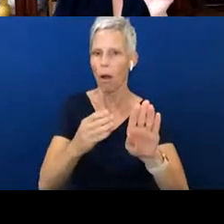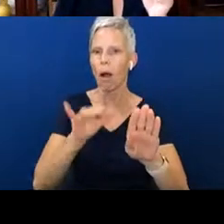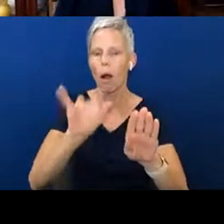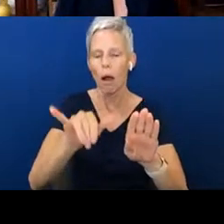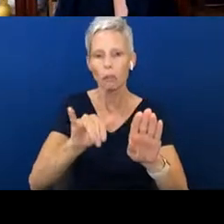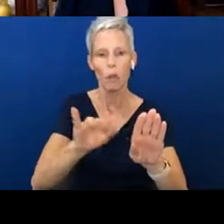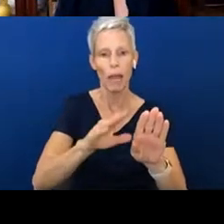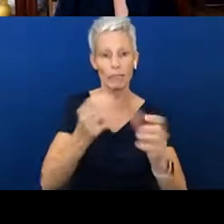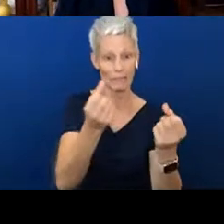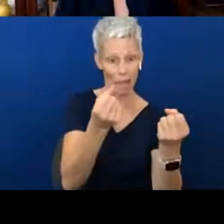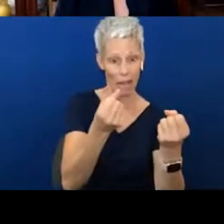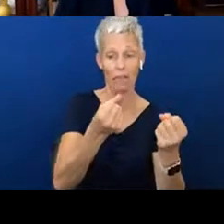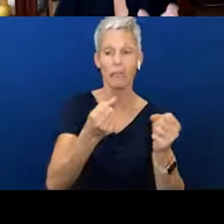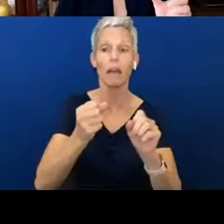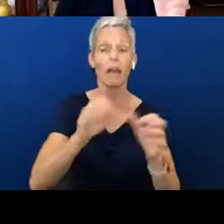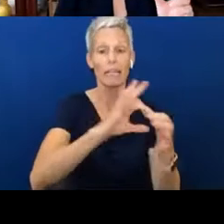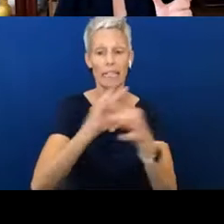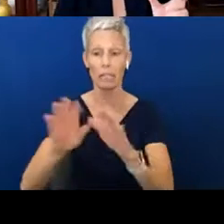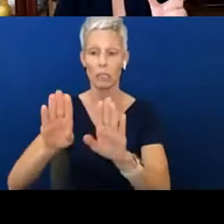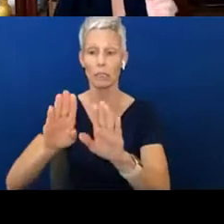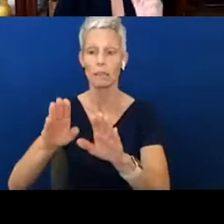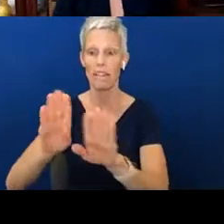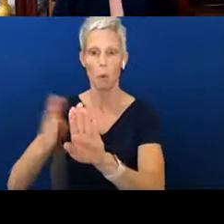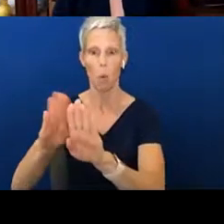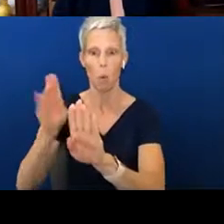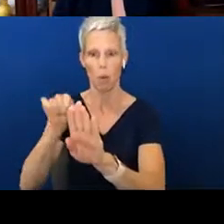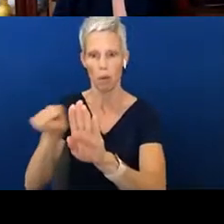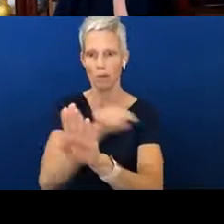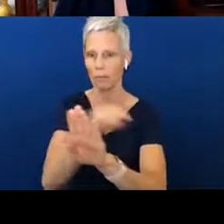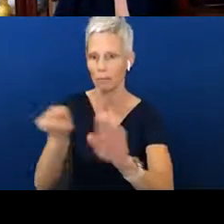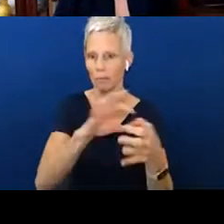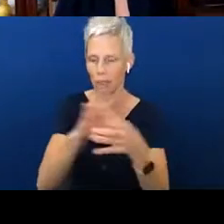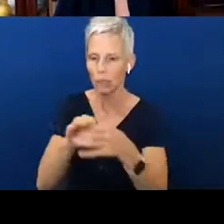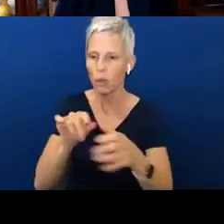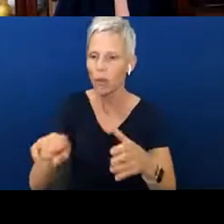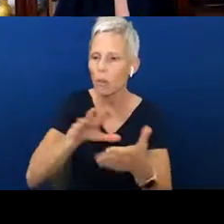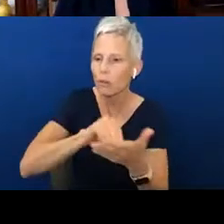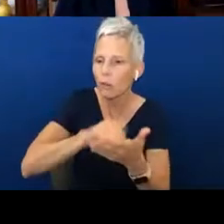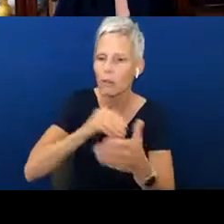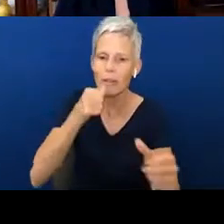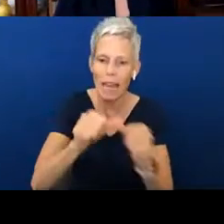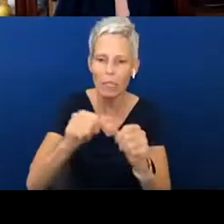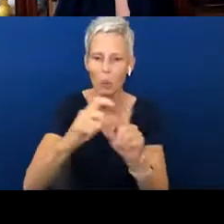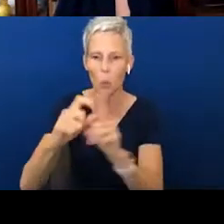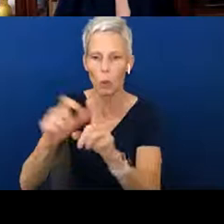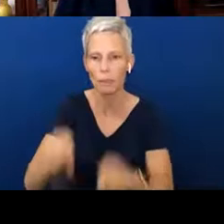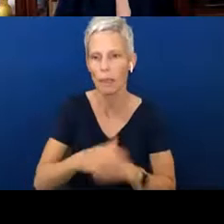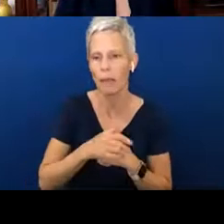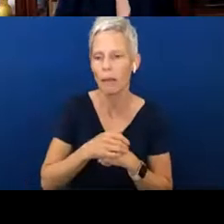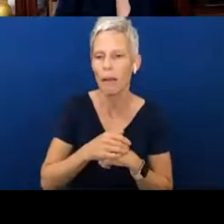with what they'll sooner know or soon know our letters and words. Singing songs we talked about